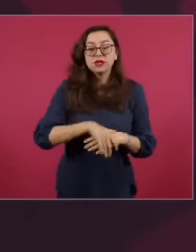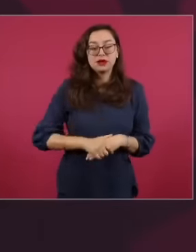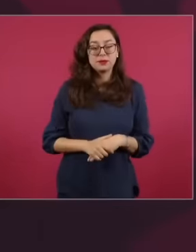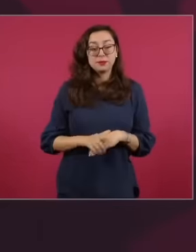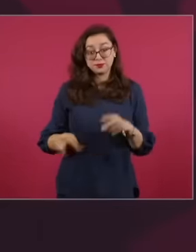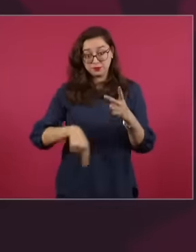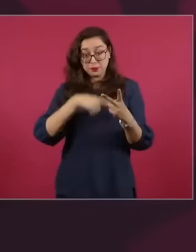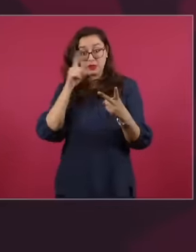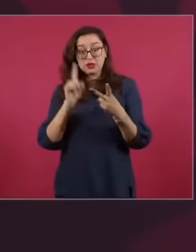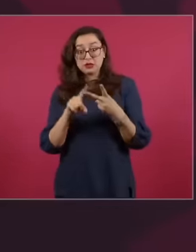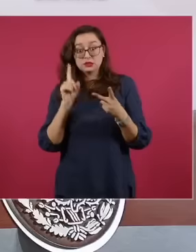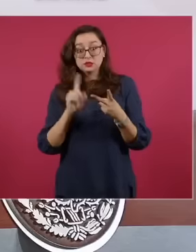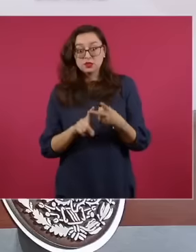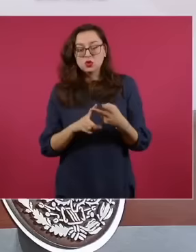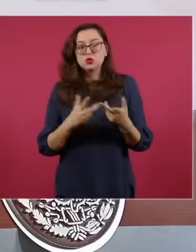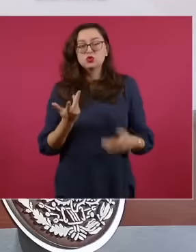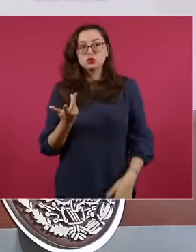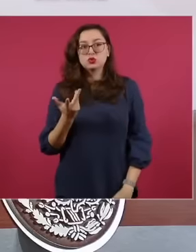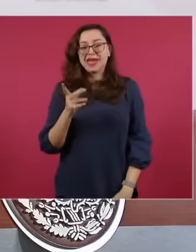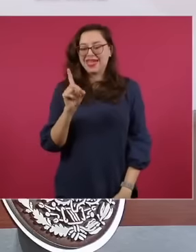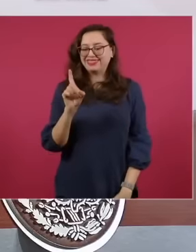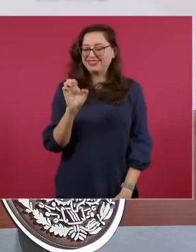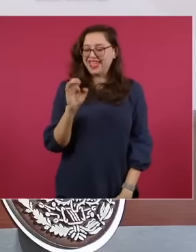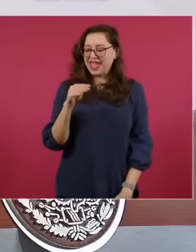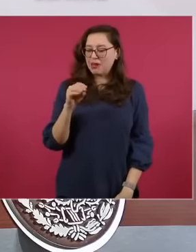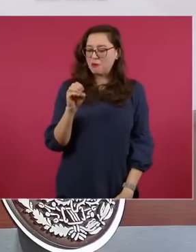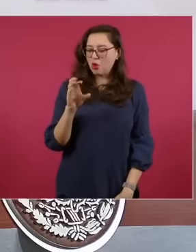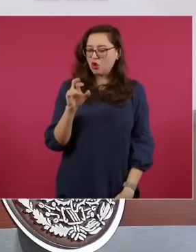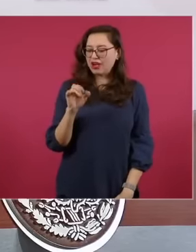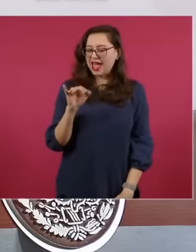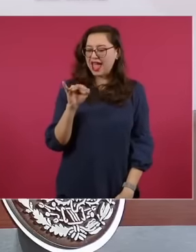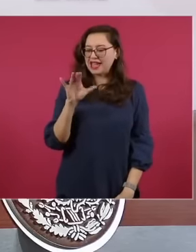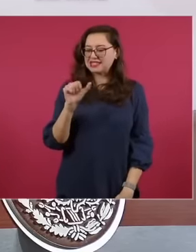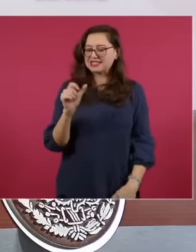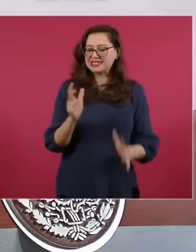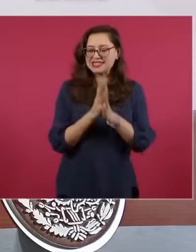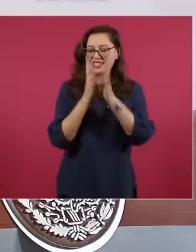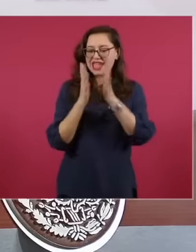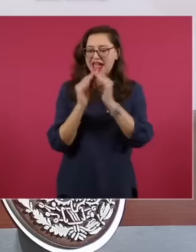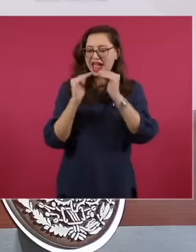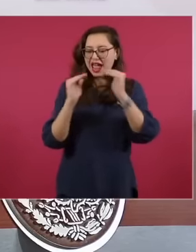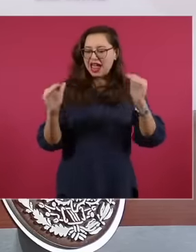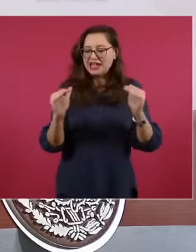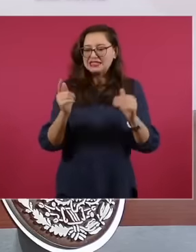democracy is going to be enforced because in democracy the people rule, the people